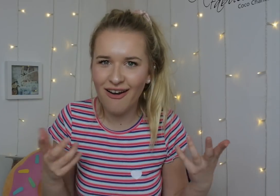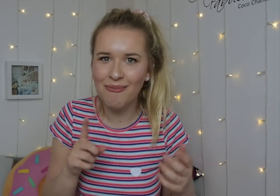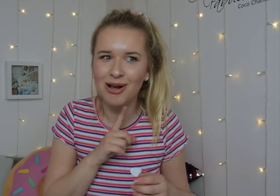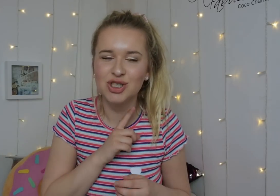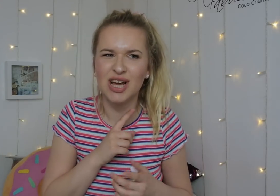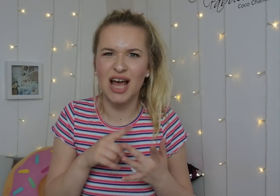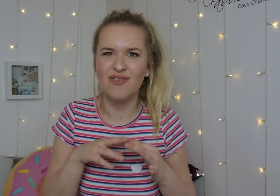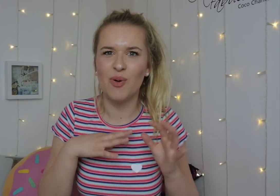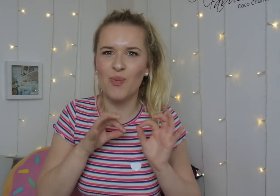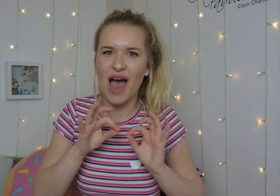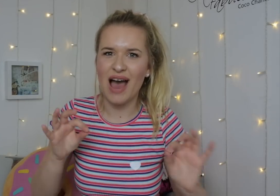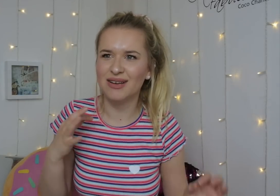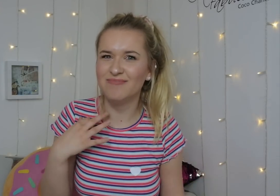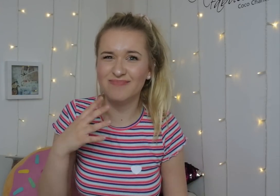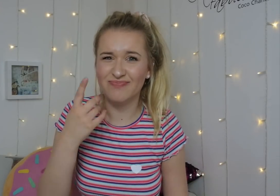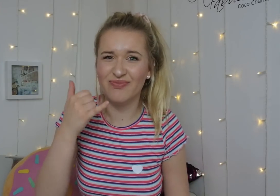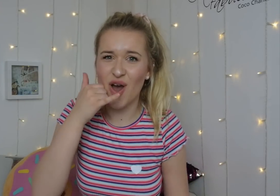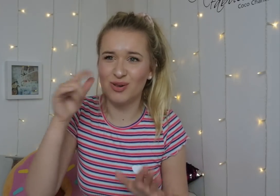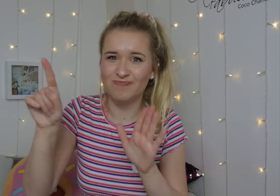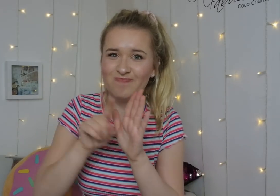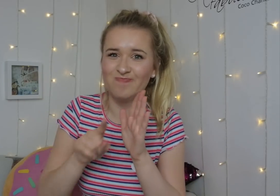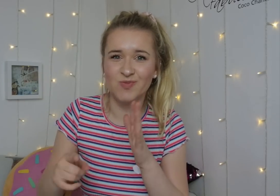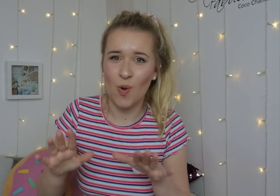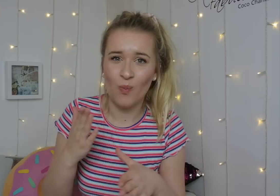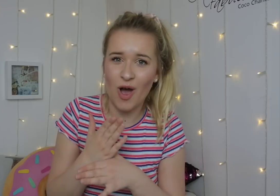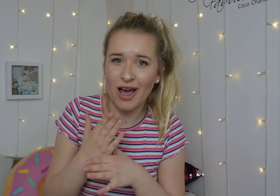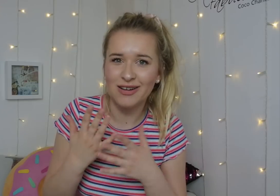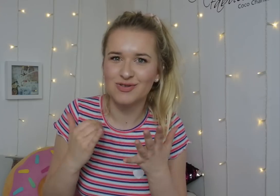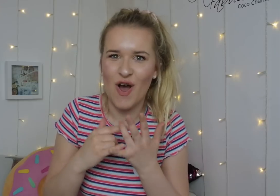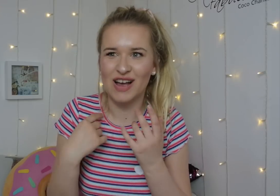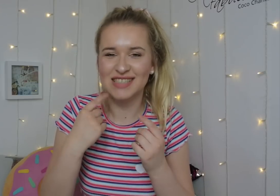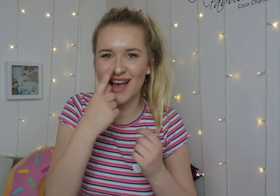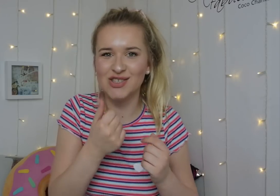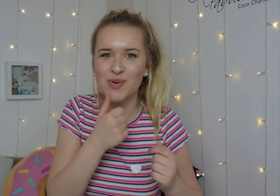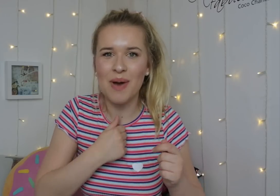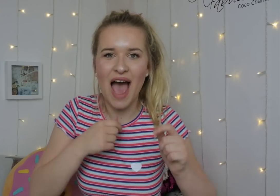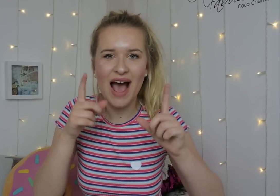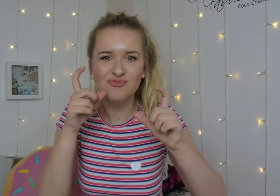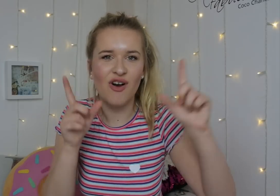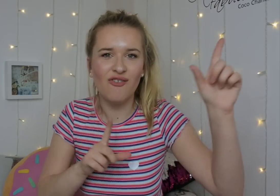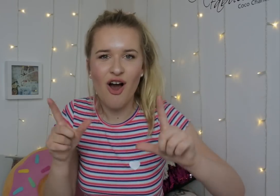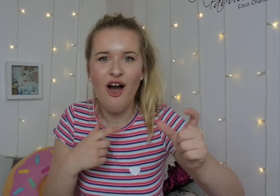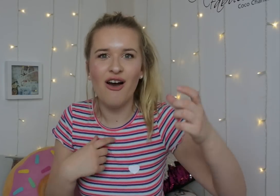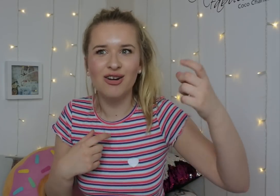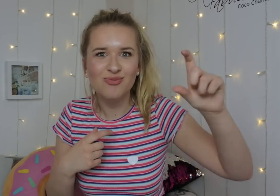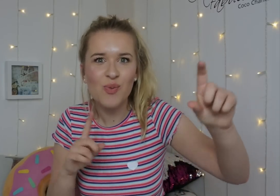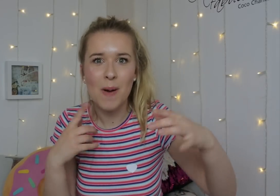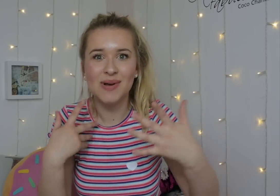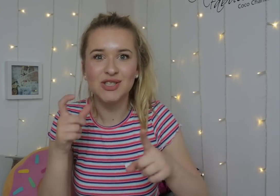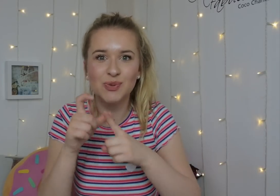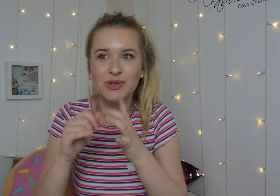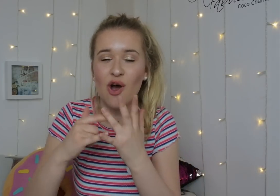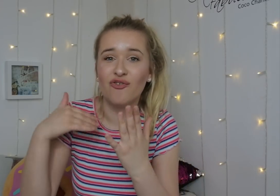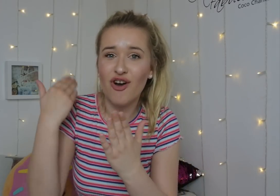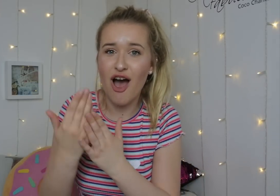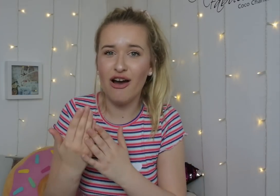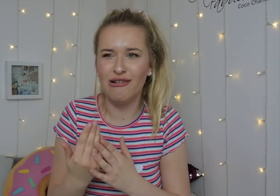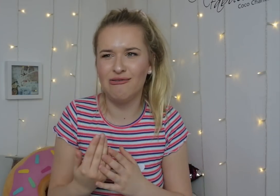Because my phone won't have the signal, so I can use my camera to vlog around what I've been doing on the desert island.